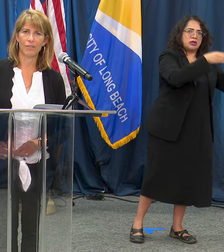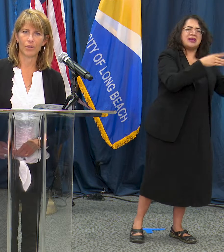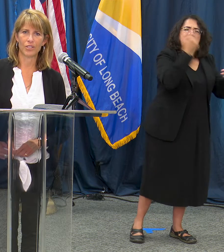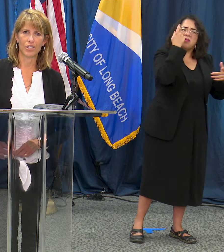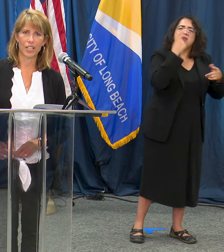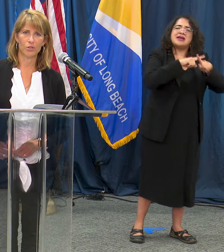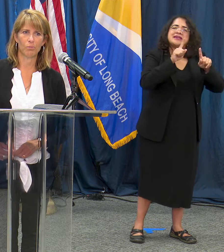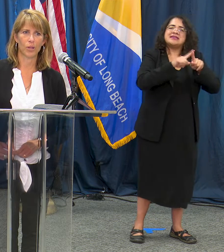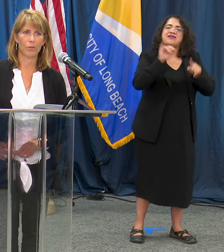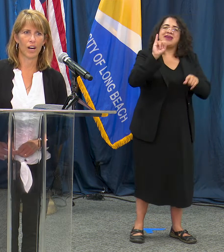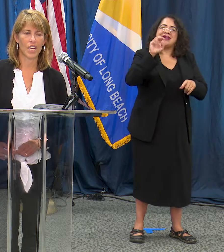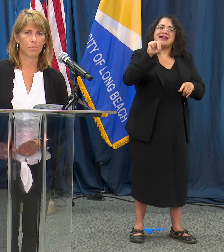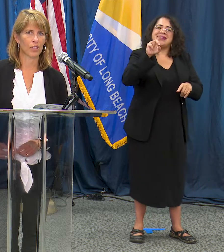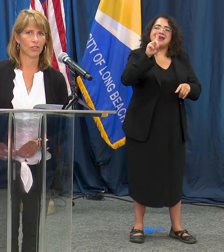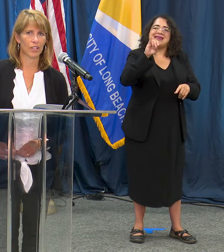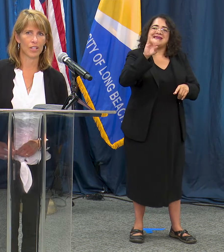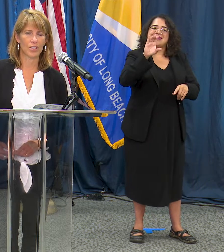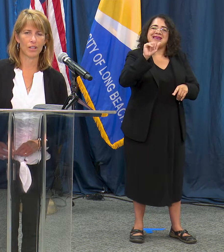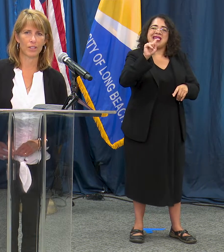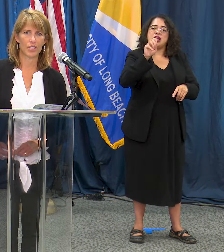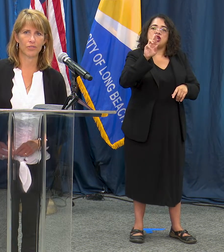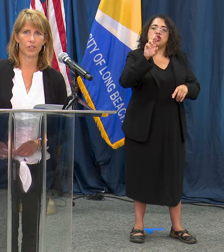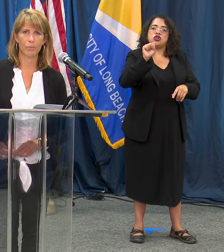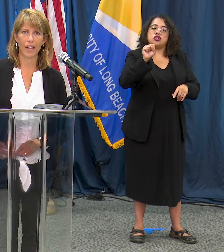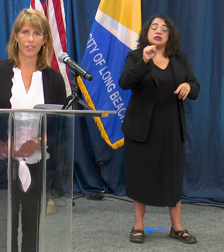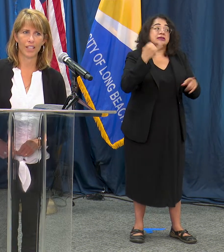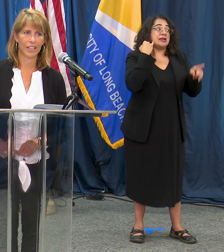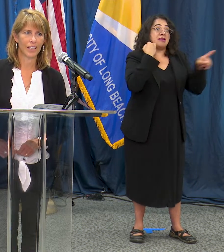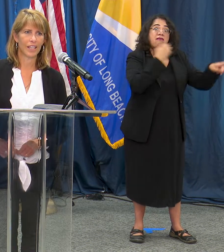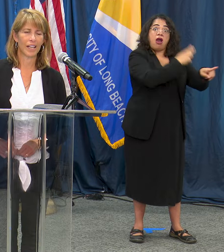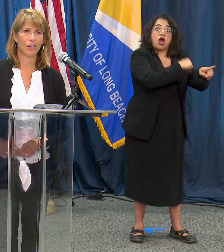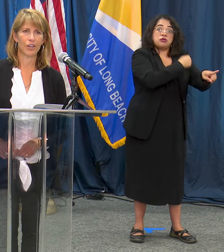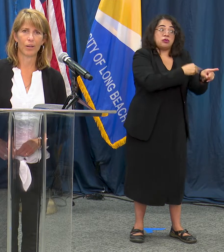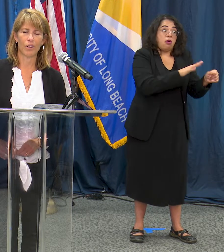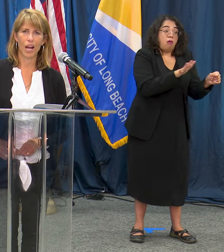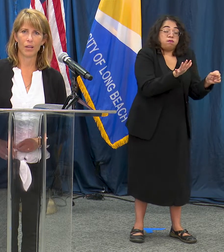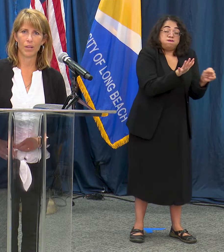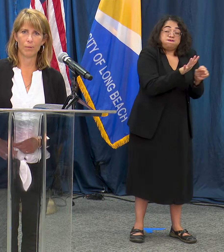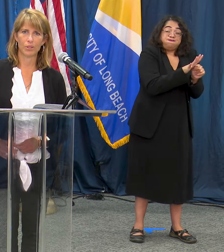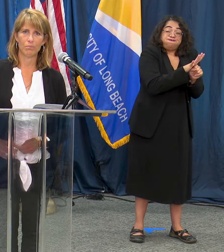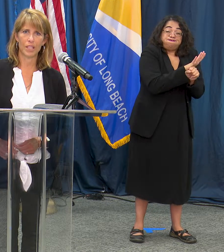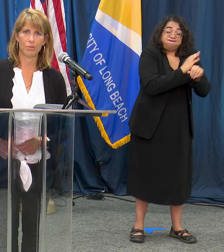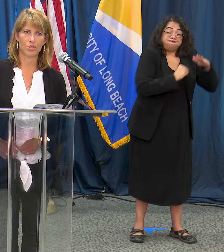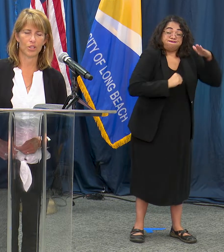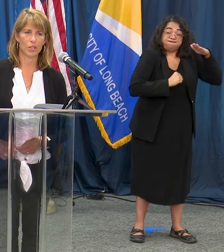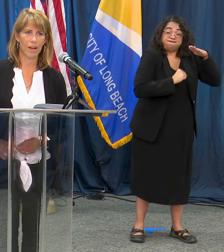we start to get to a point where our hospitals look like they start reaching full capacity or that we're not going to be able to meet through surge capacity,